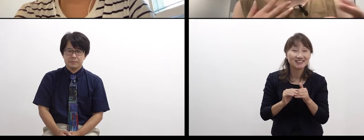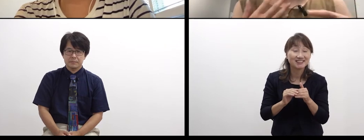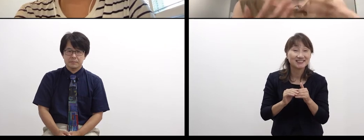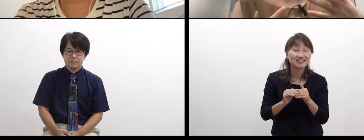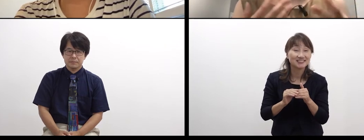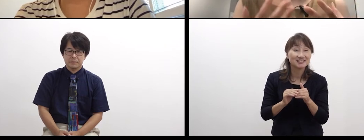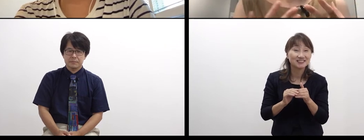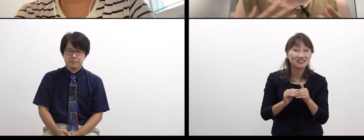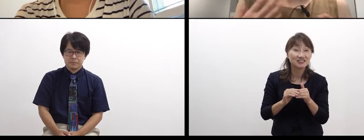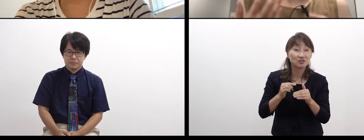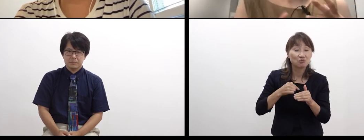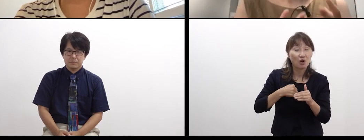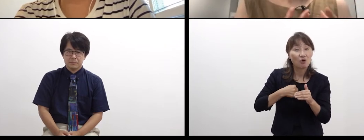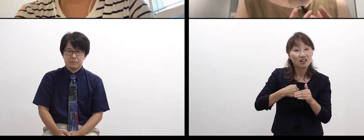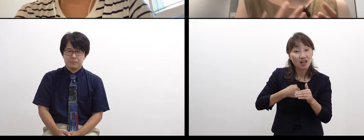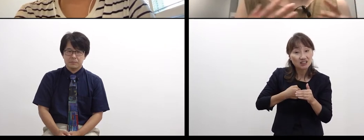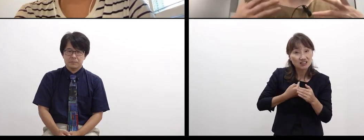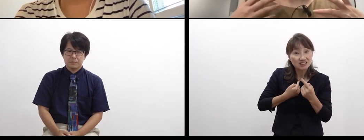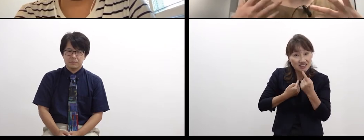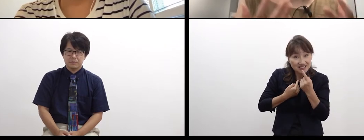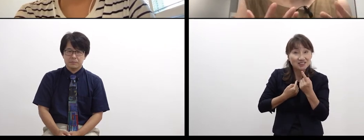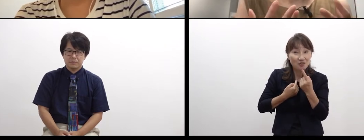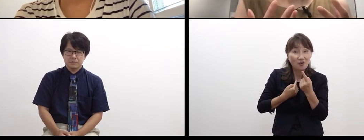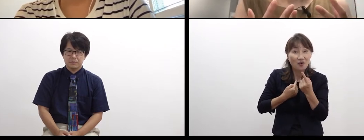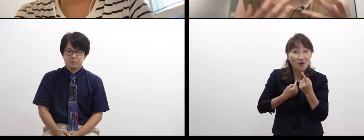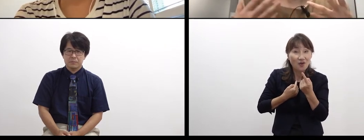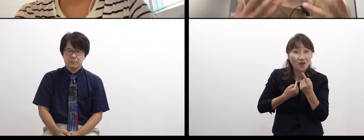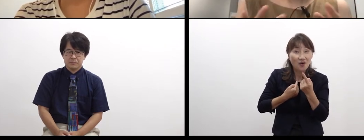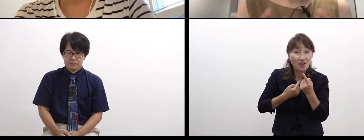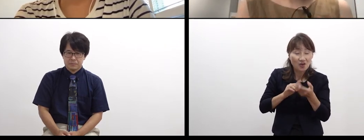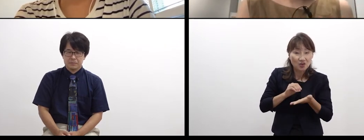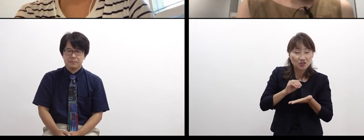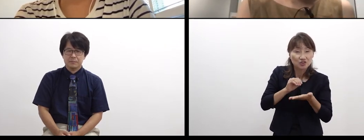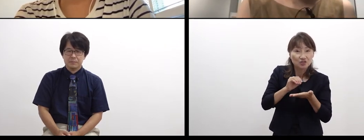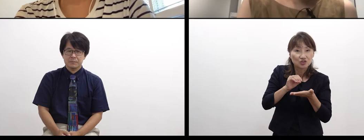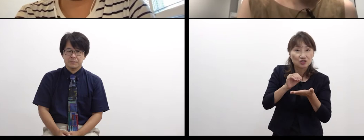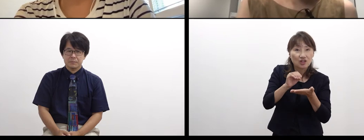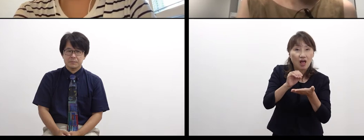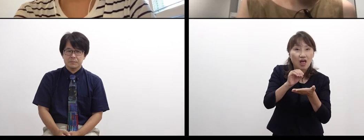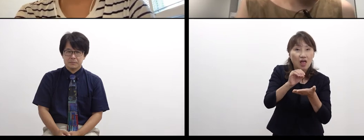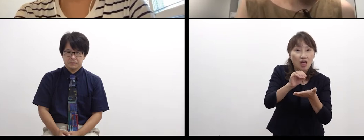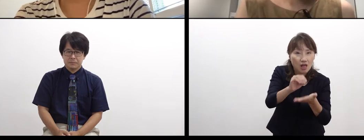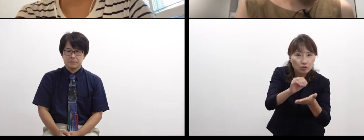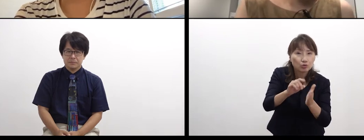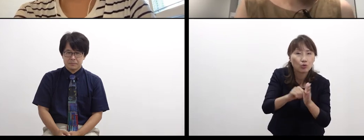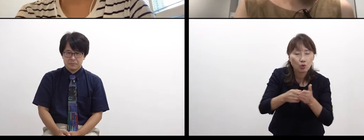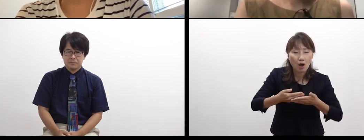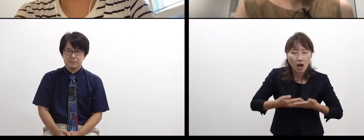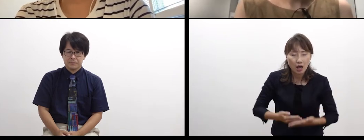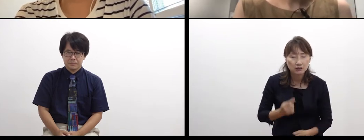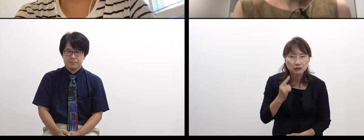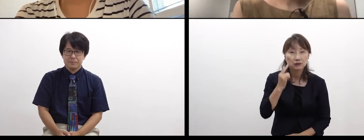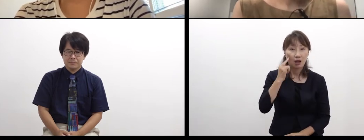There are different kinds of easy feelings for each.